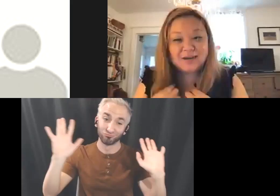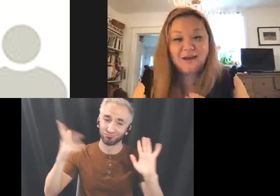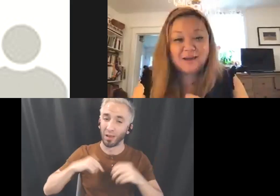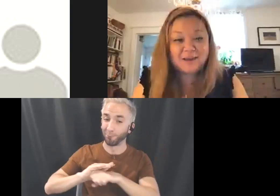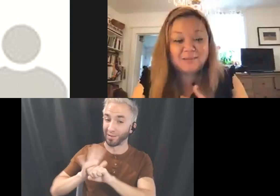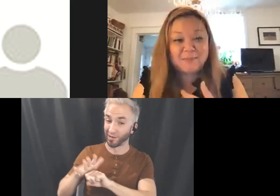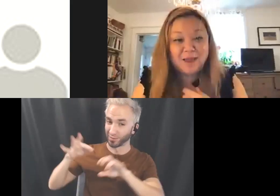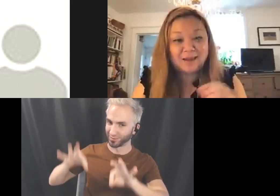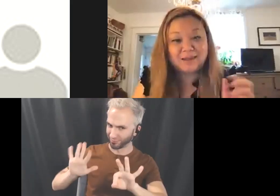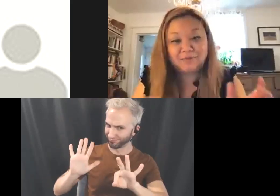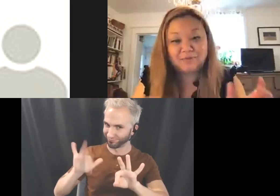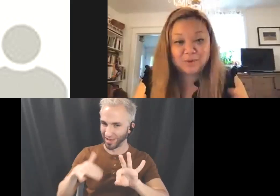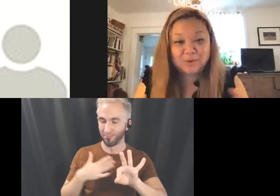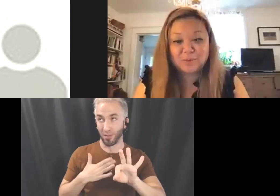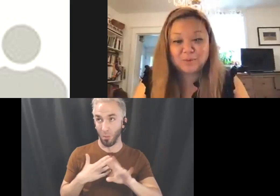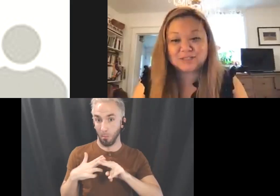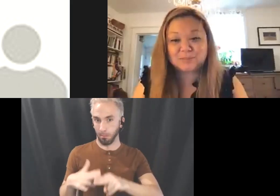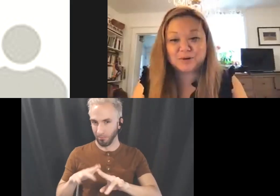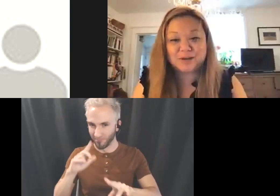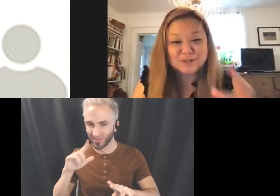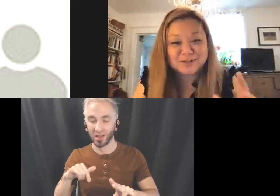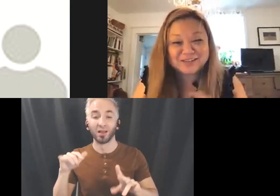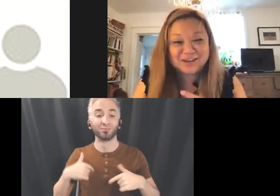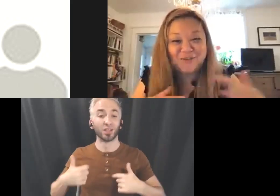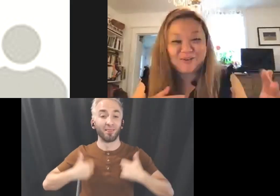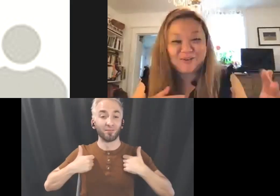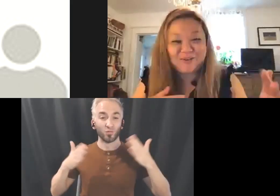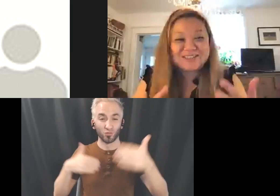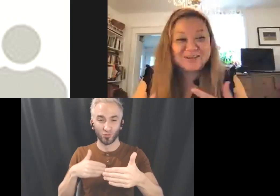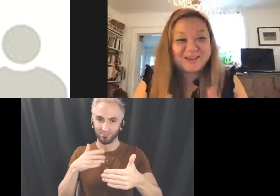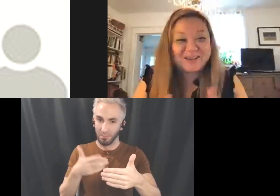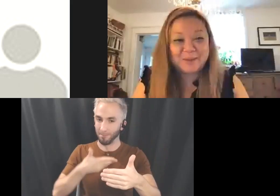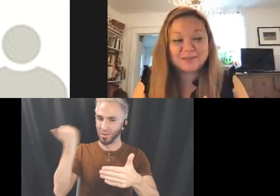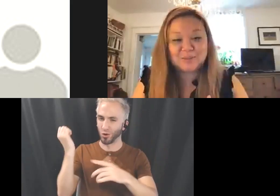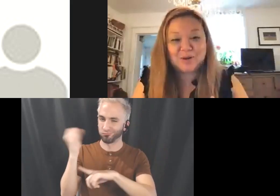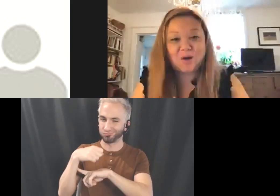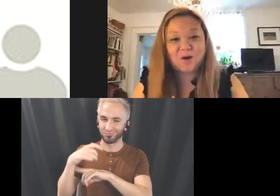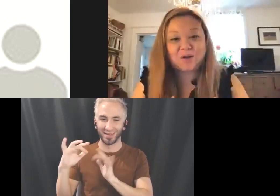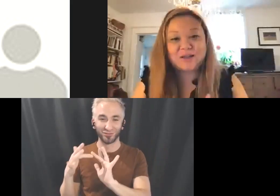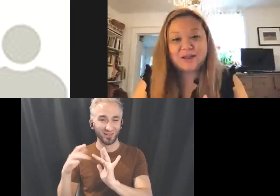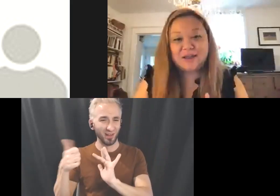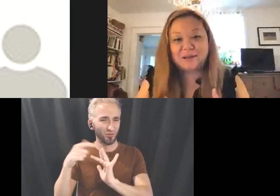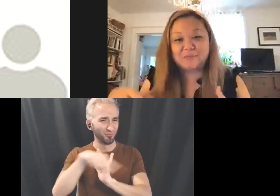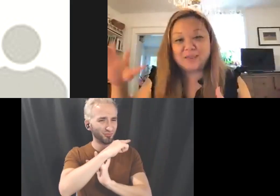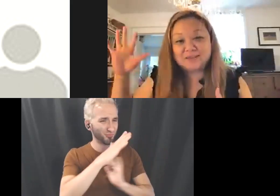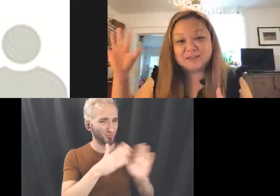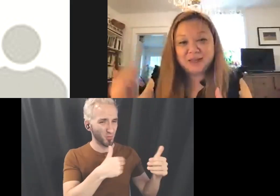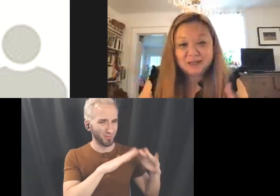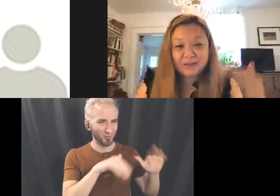I'm in my living room which has better internet for doing a big Zoom call, that is quite cluttered.